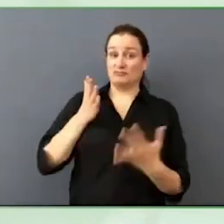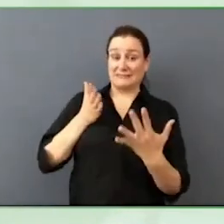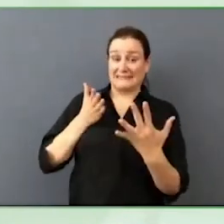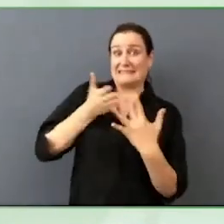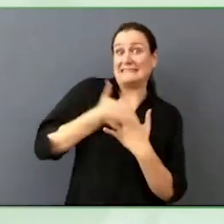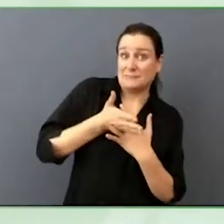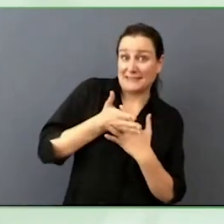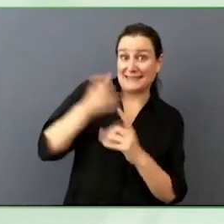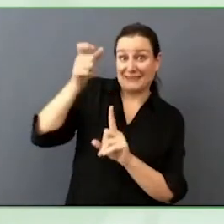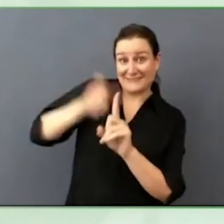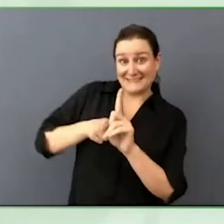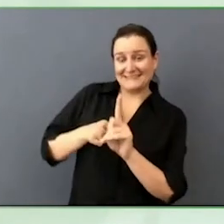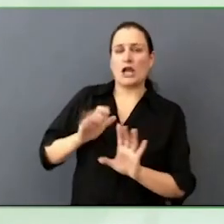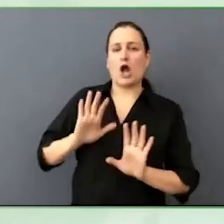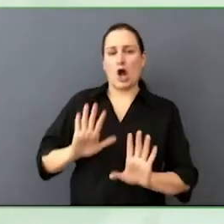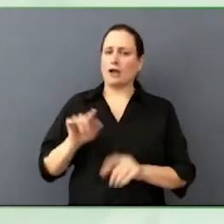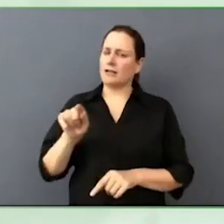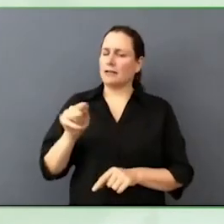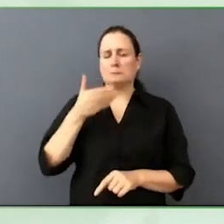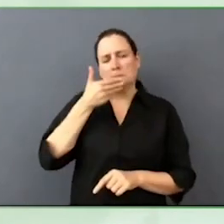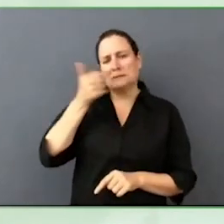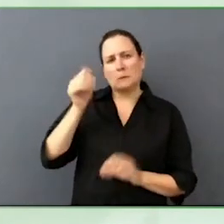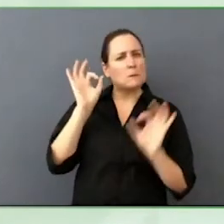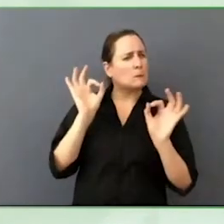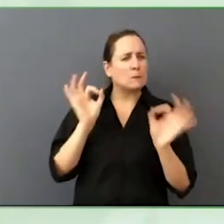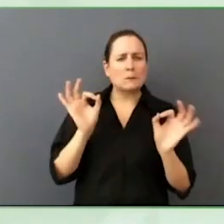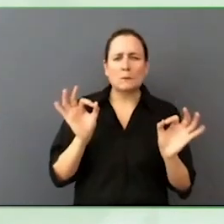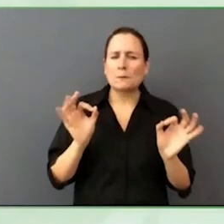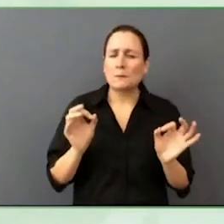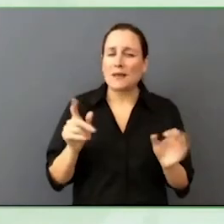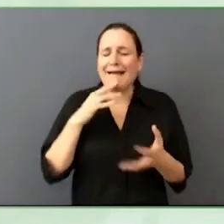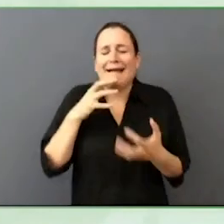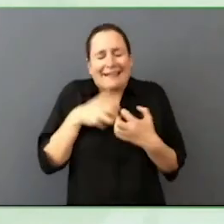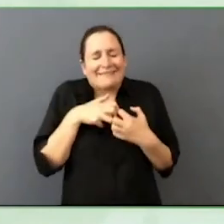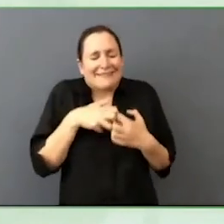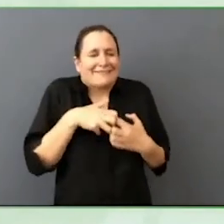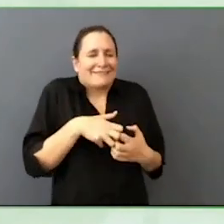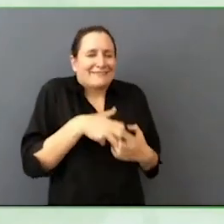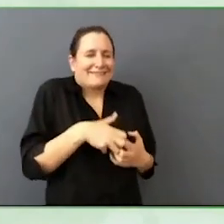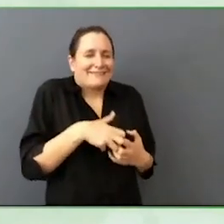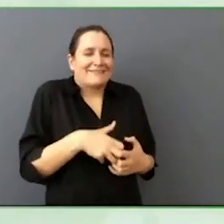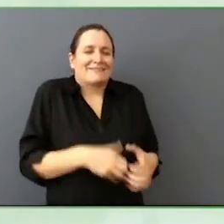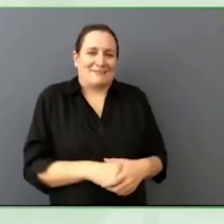Mary, thank you, thank you for coming so much to Zero Project. I know you brought your beautiful mother with you.